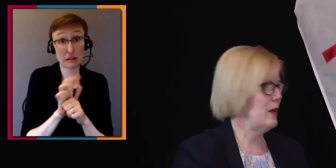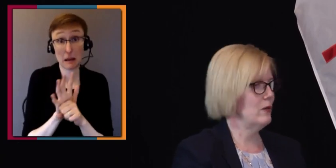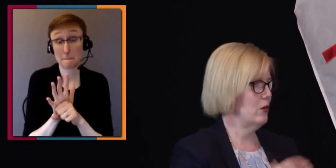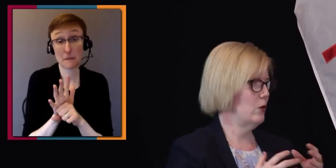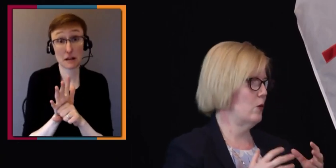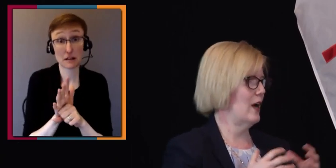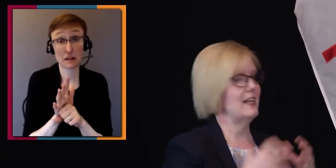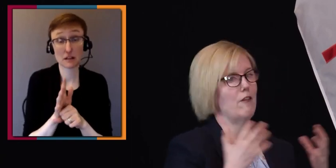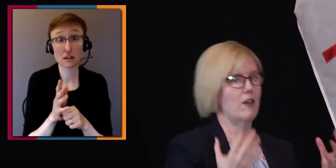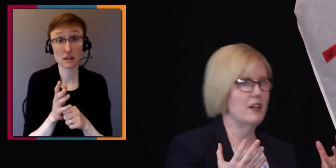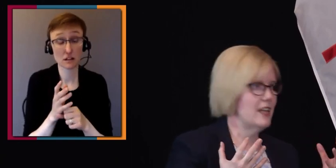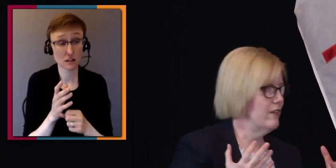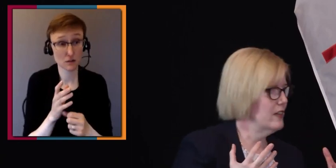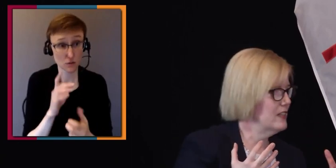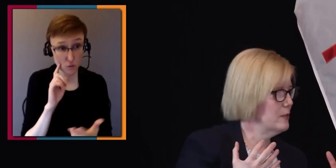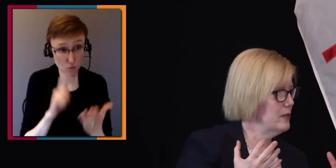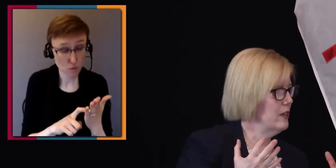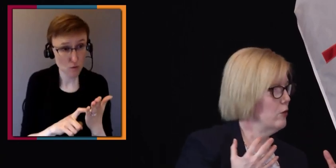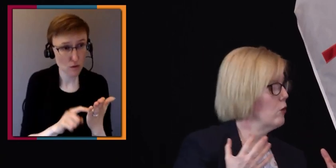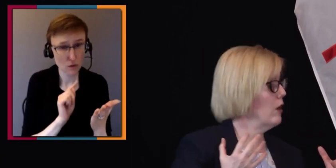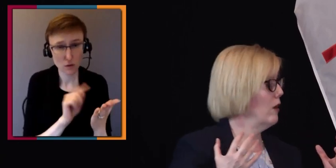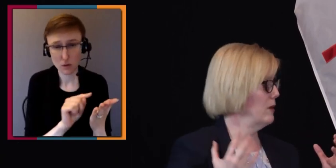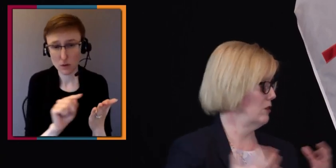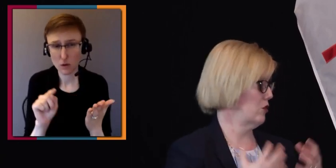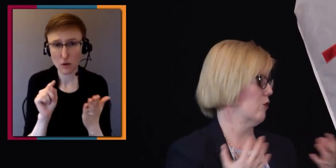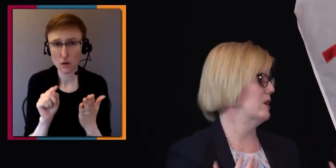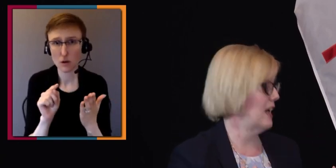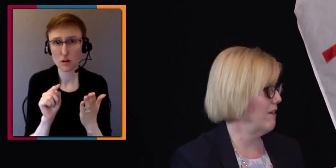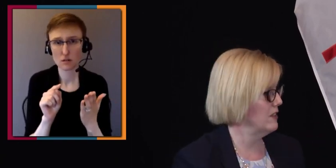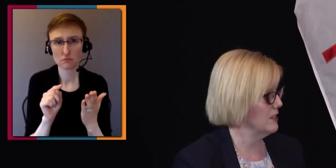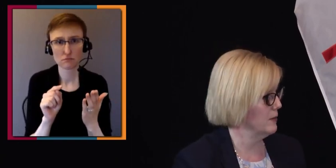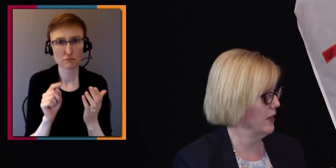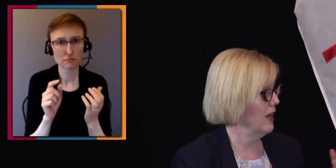of people who identify as having a disability or who have been determined to have a disability.